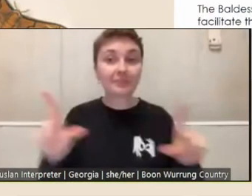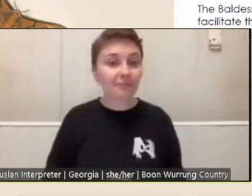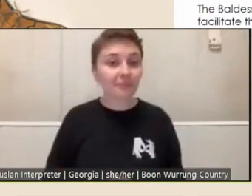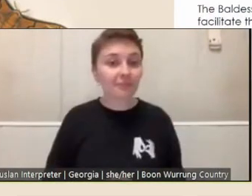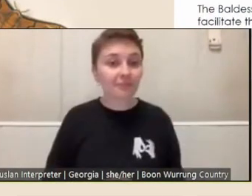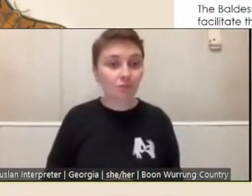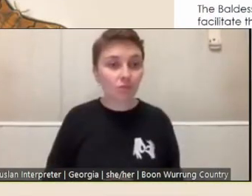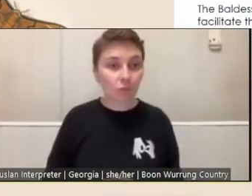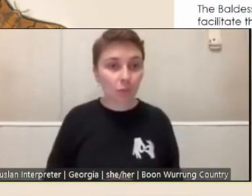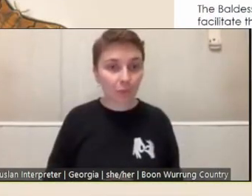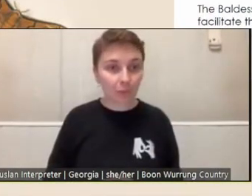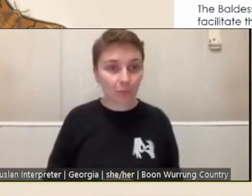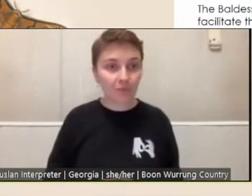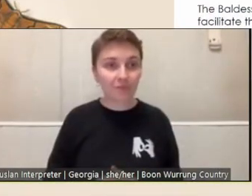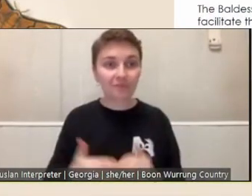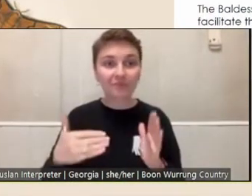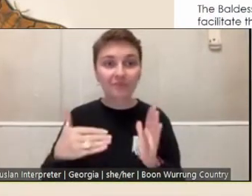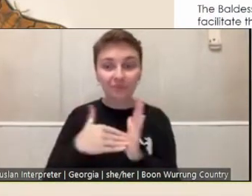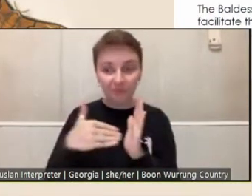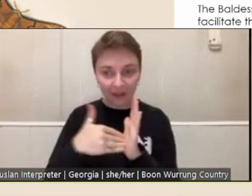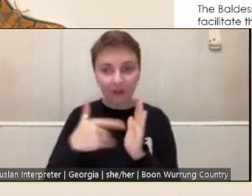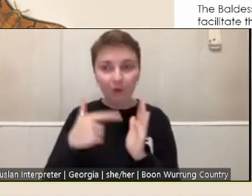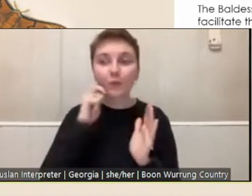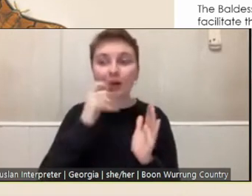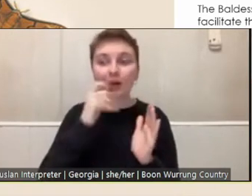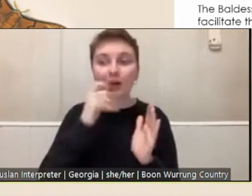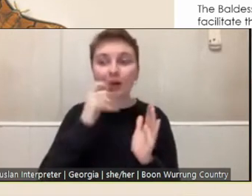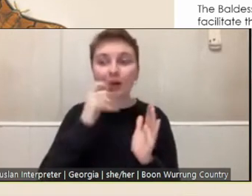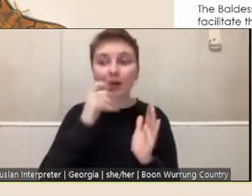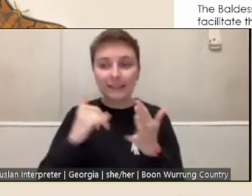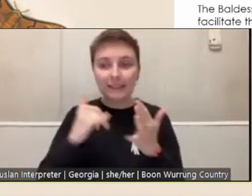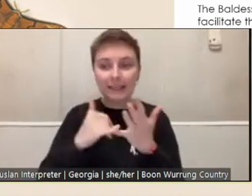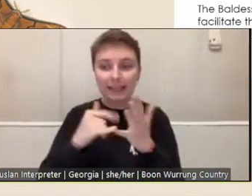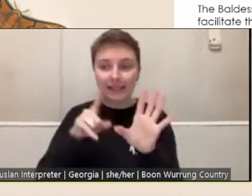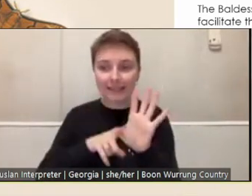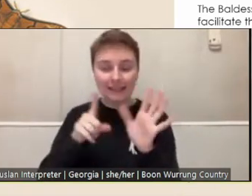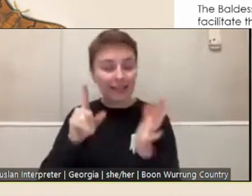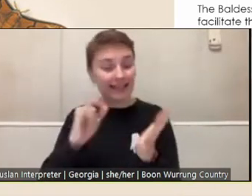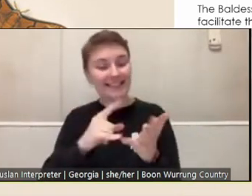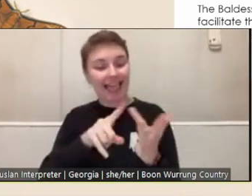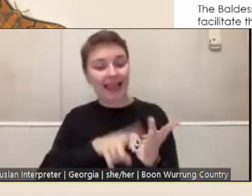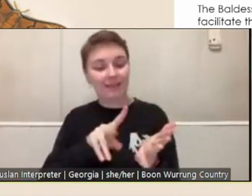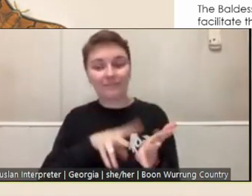Now I would like to introduce Silvi Glattauer from the Baldessin Press and Studio, who will